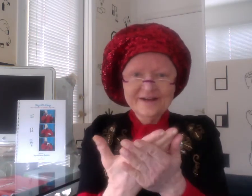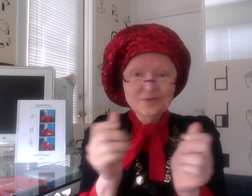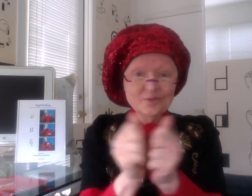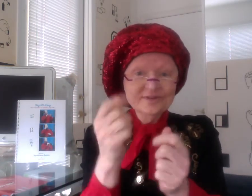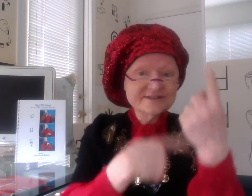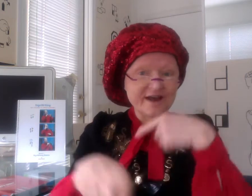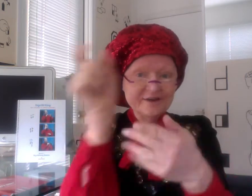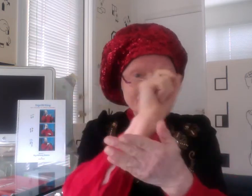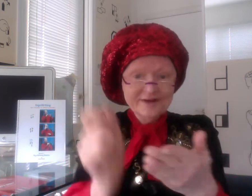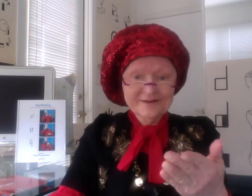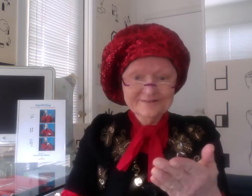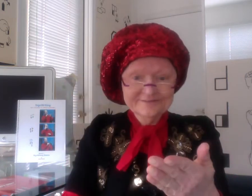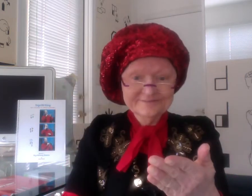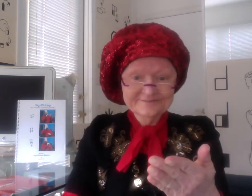with SignWriting. Bye!